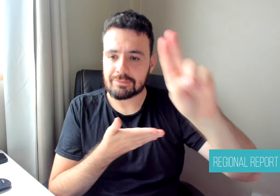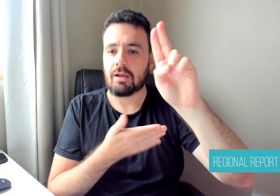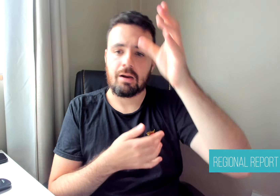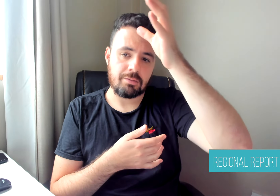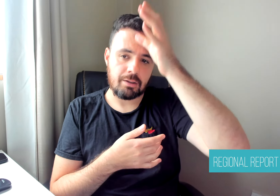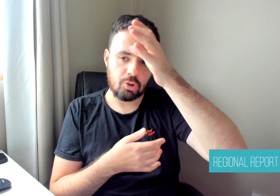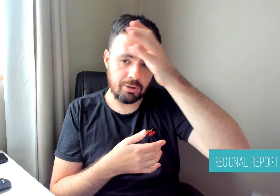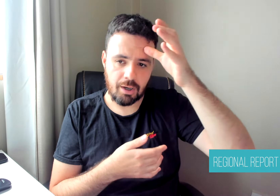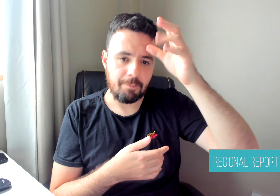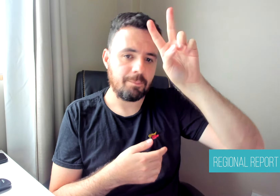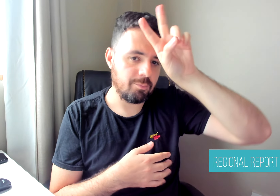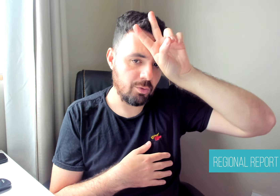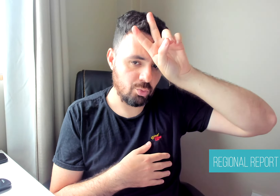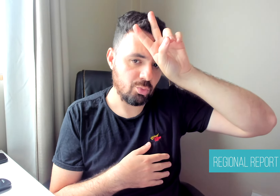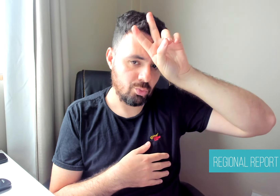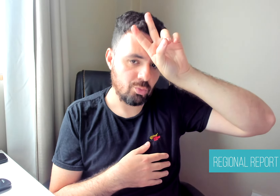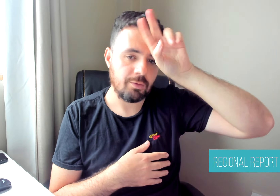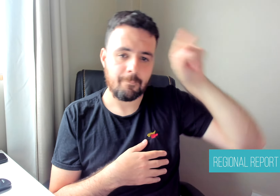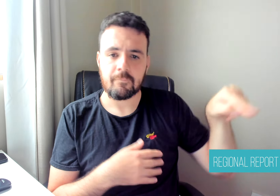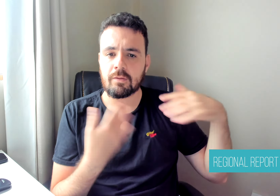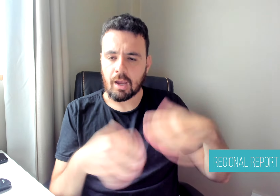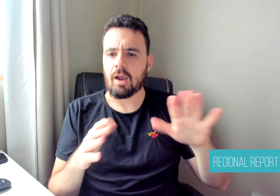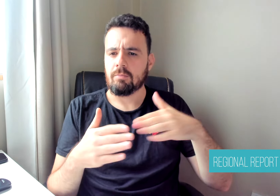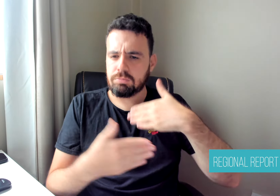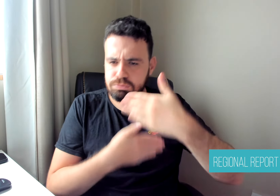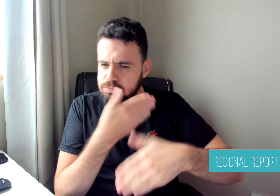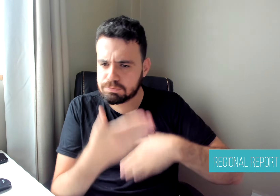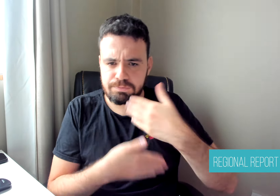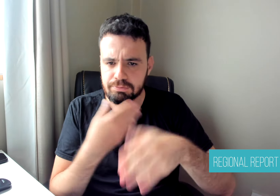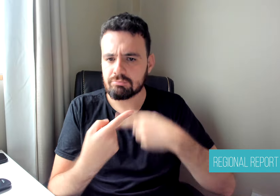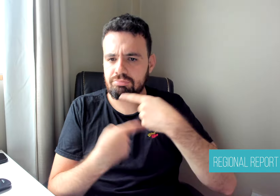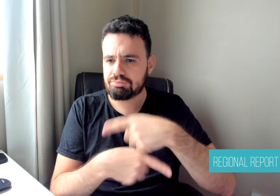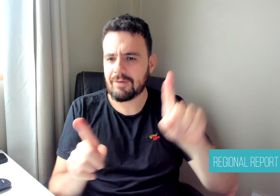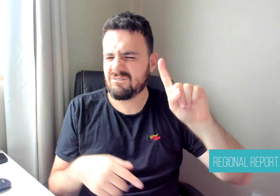which, in its first stage, gathers 750 words from Spanish